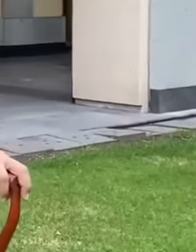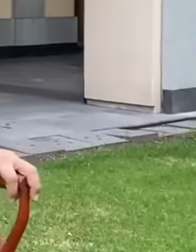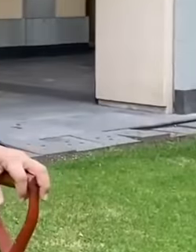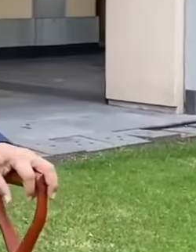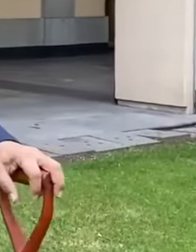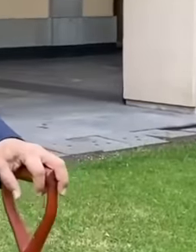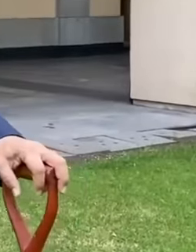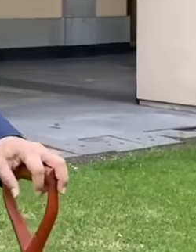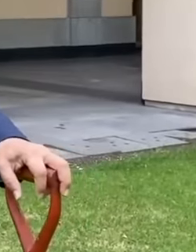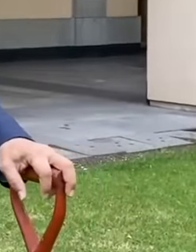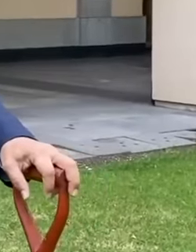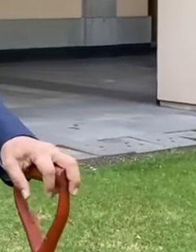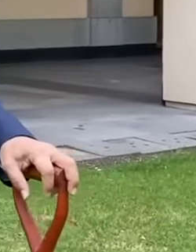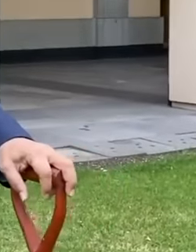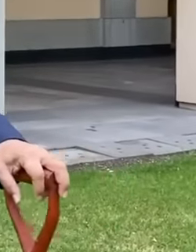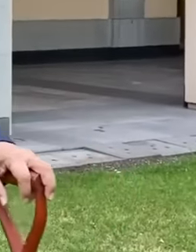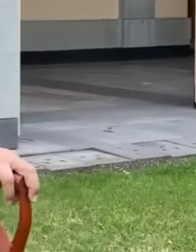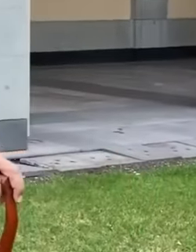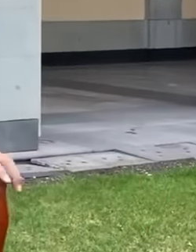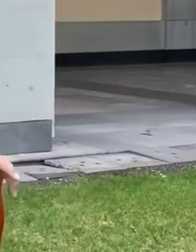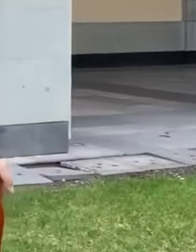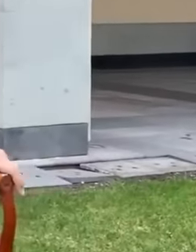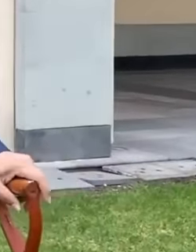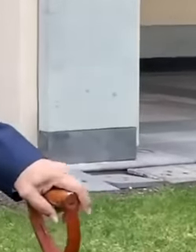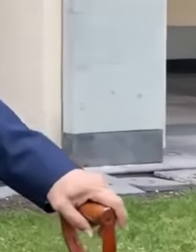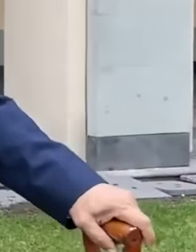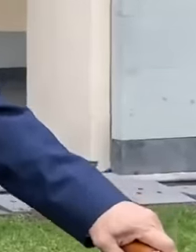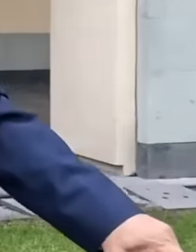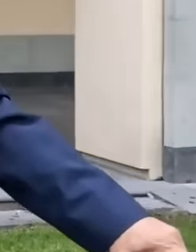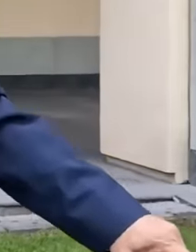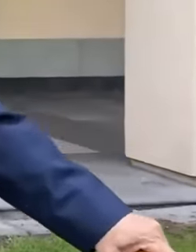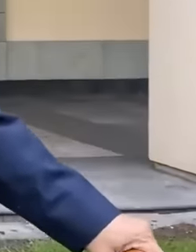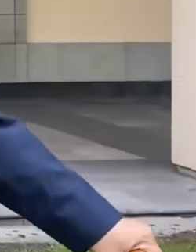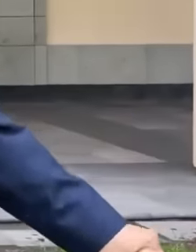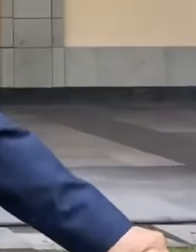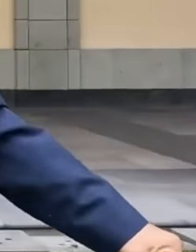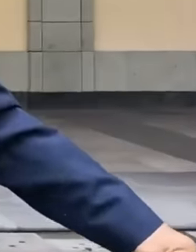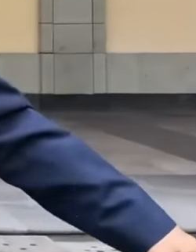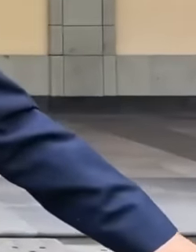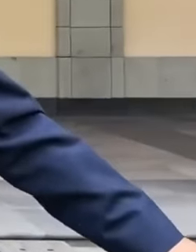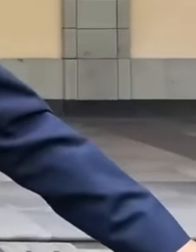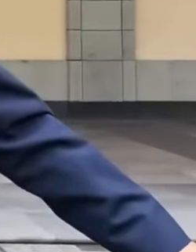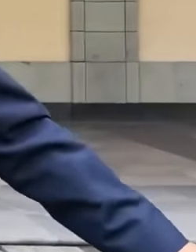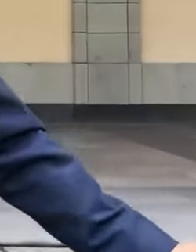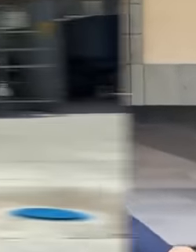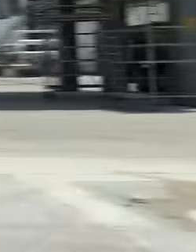President Andrés Manuel López Obredor continues to work hard to advance with the